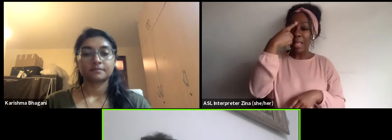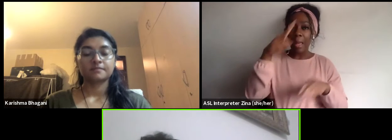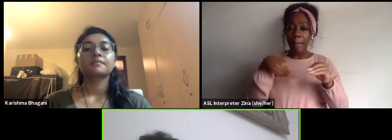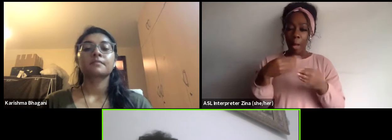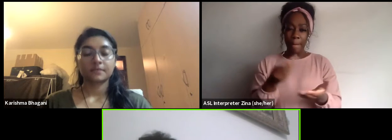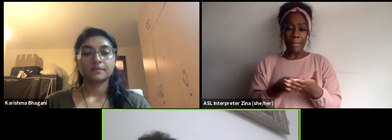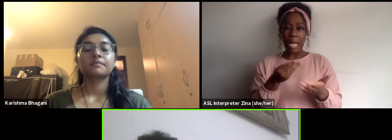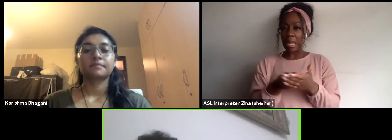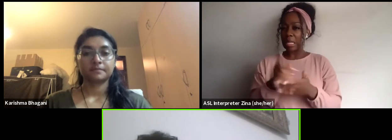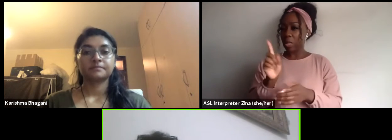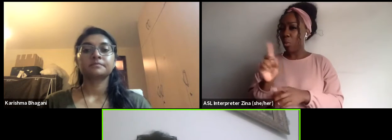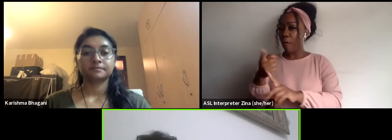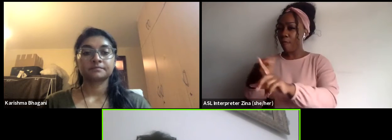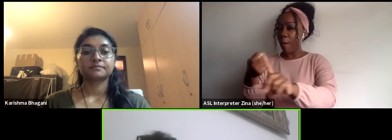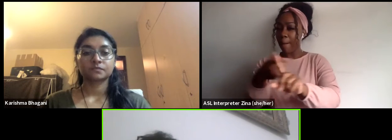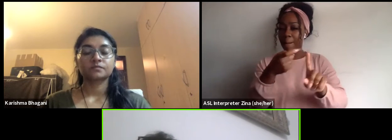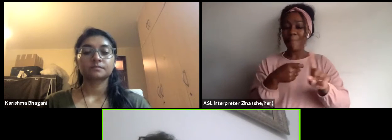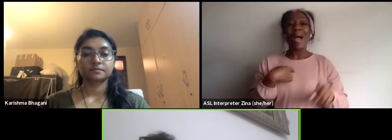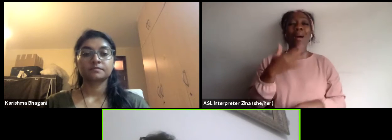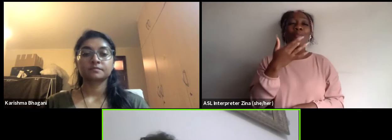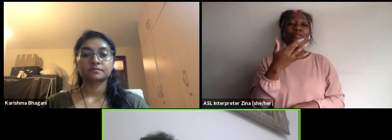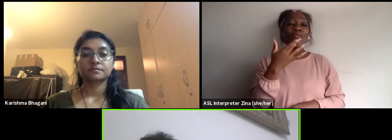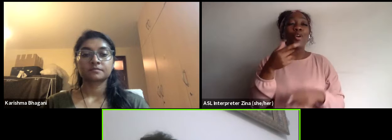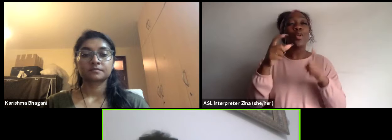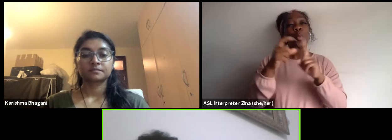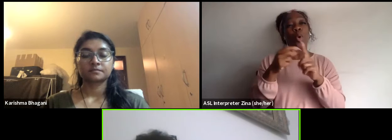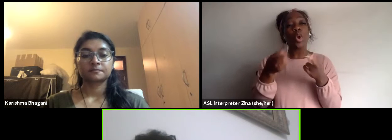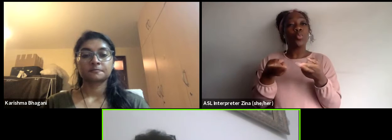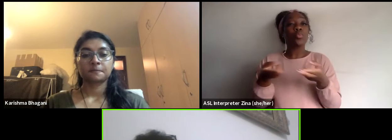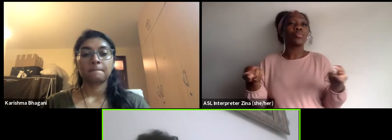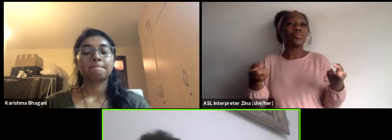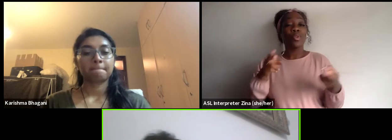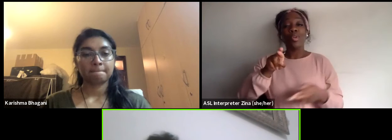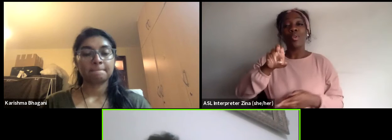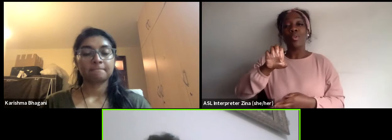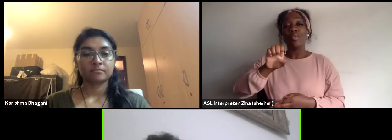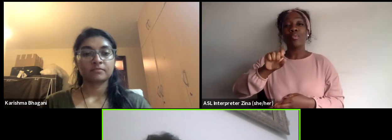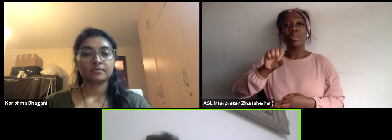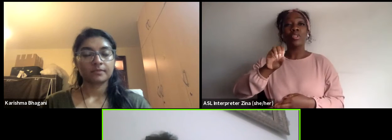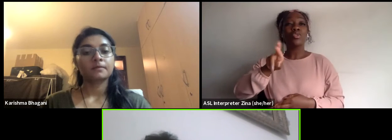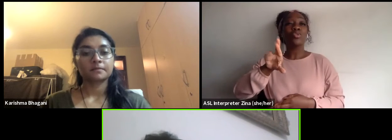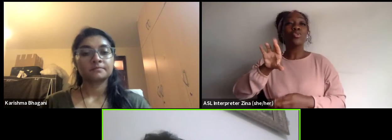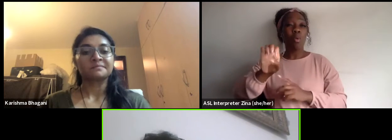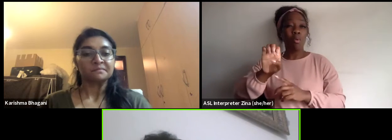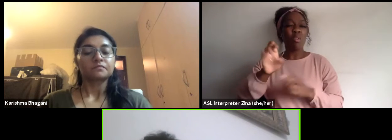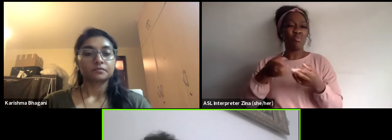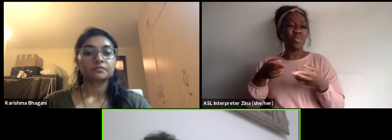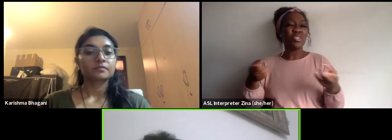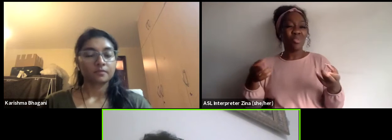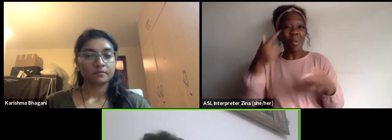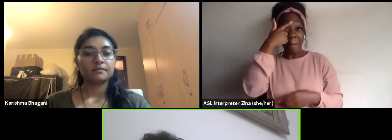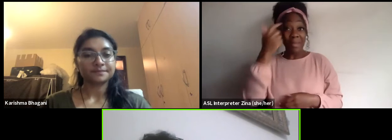I prefer the word resource because what you need it's not only money or your need can be satisfied